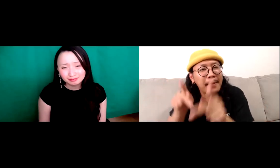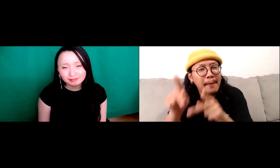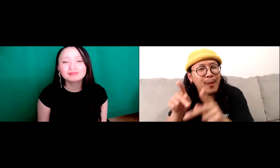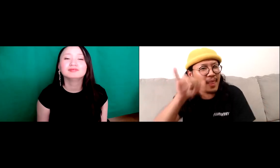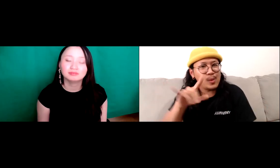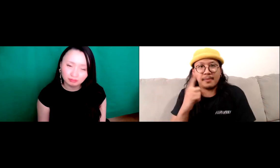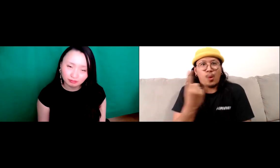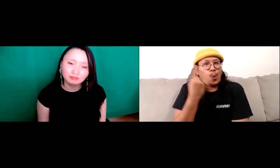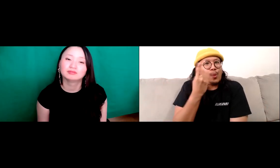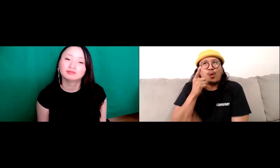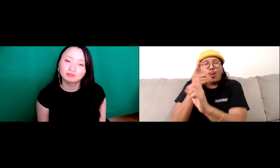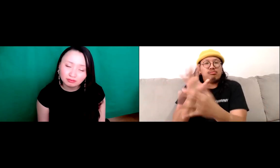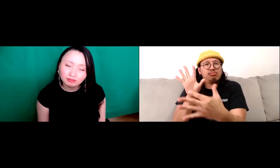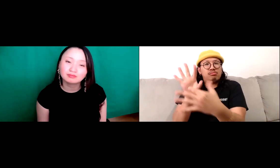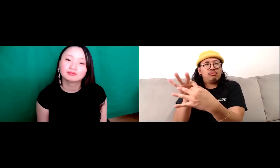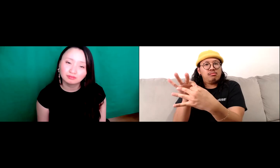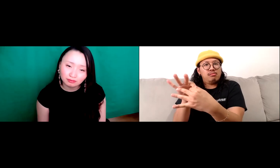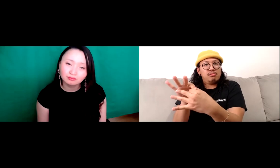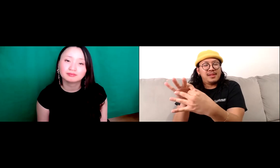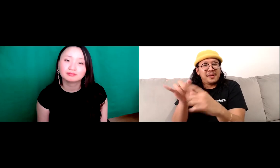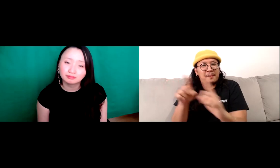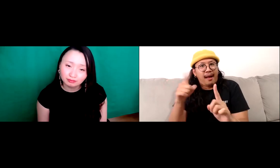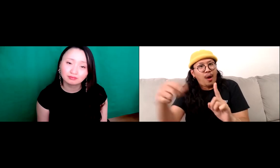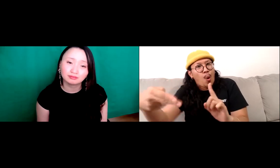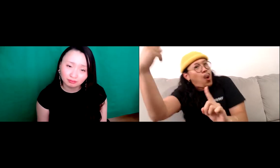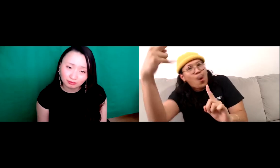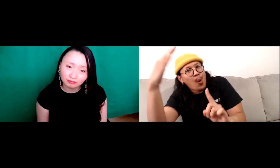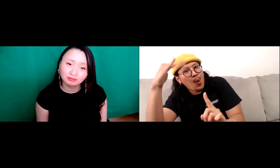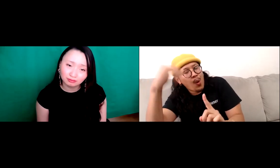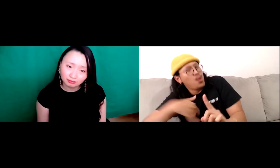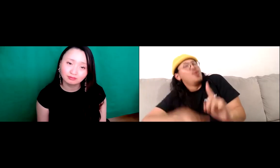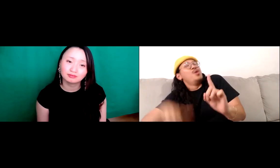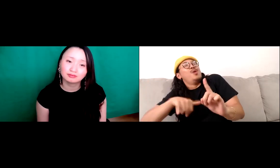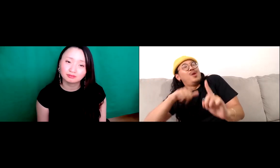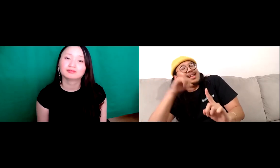the school system I'm just trying to relate with people that was my only goal, but whoa